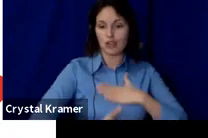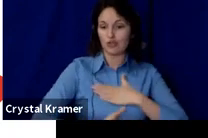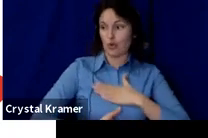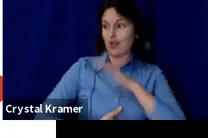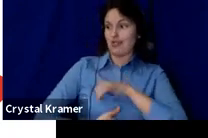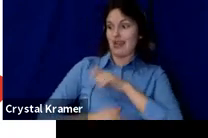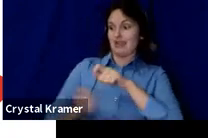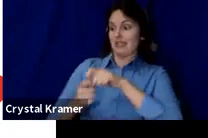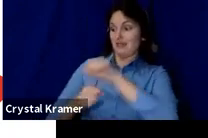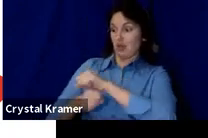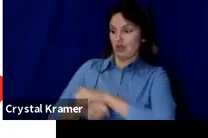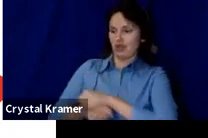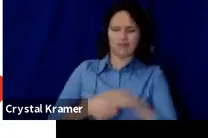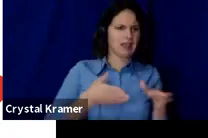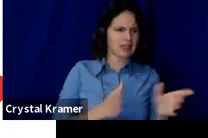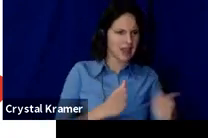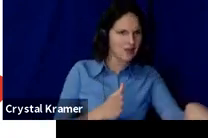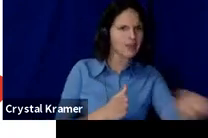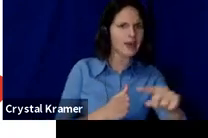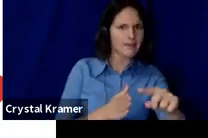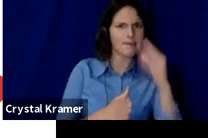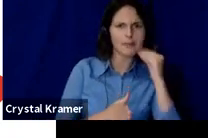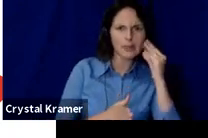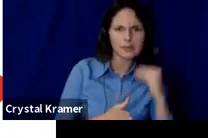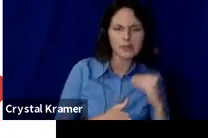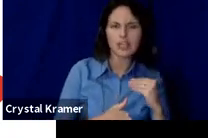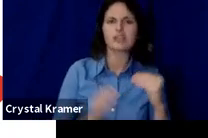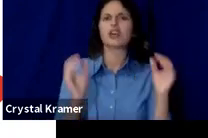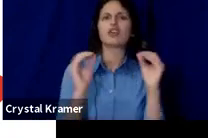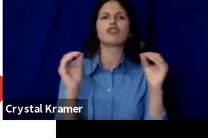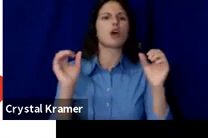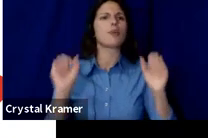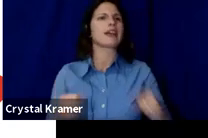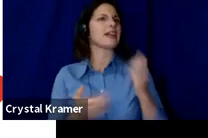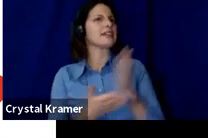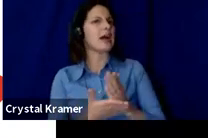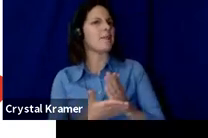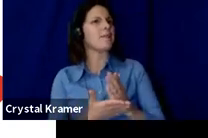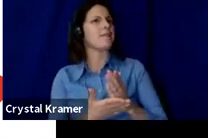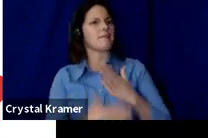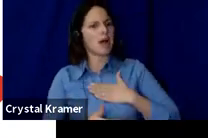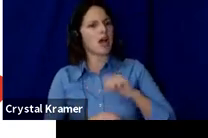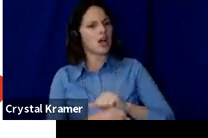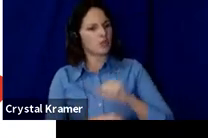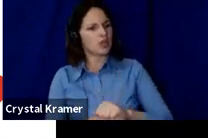say you aren't going to stop me from making work that is important to me and this is how I'm going to show it.